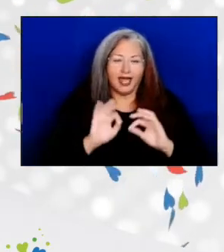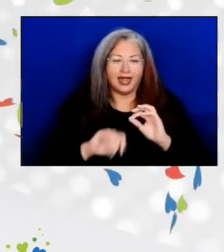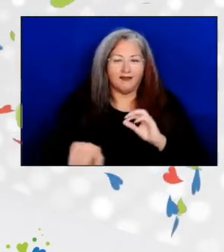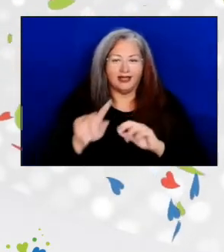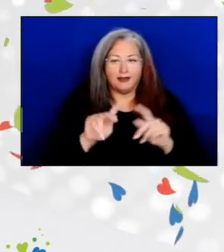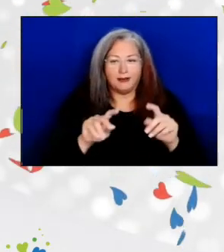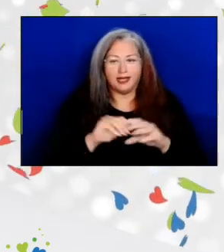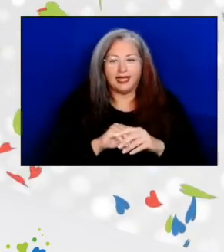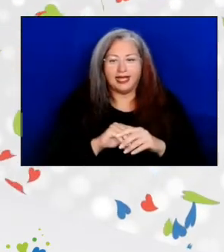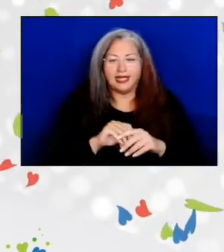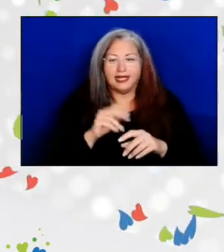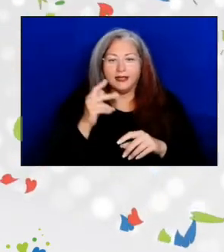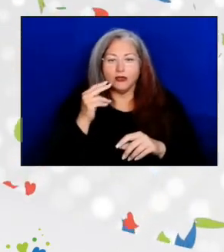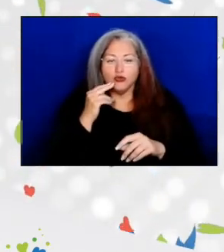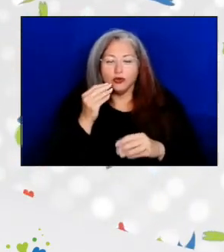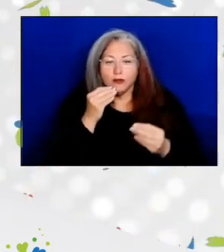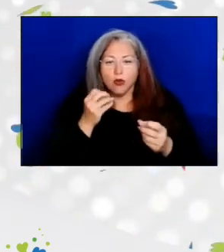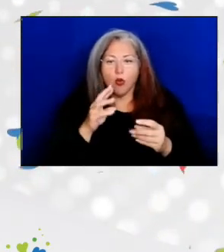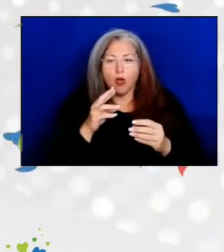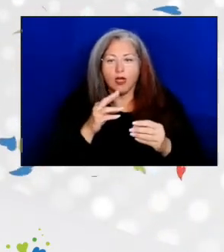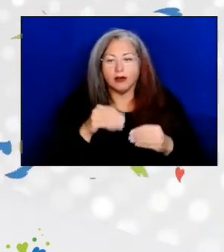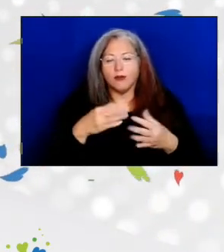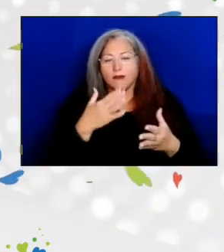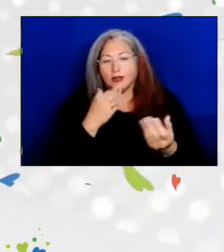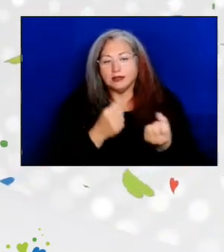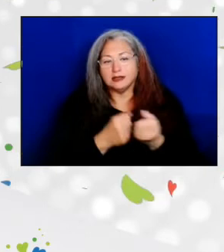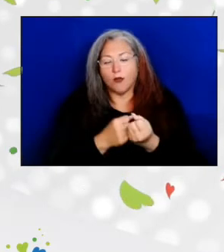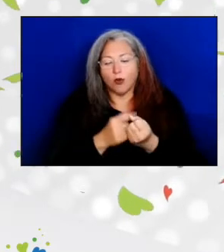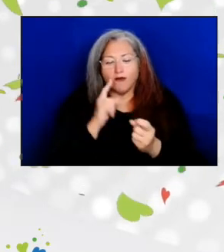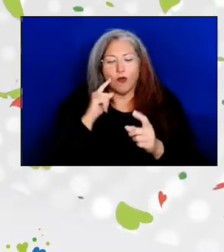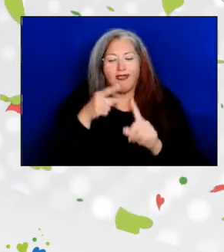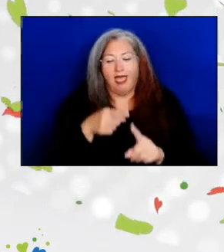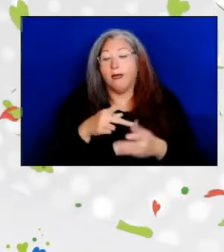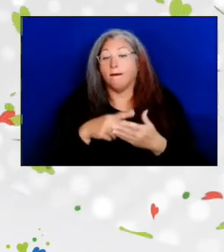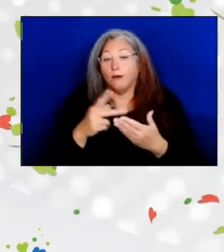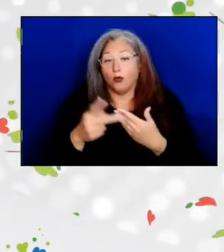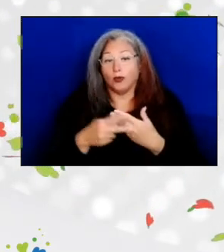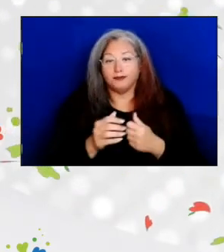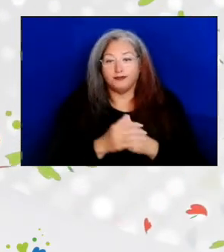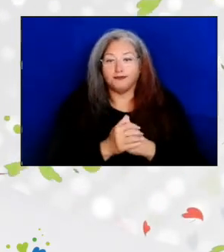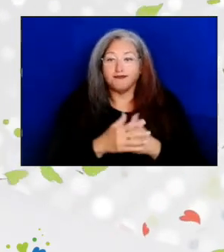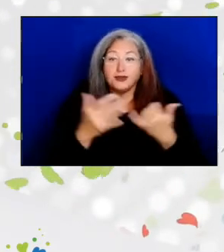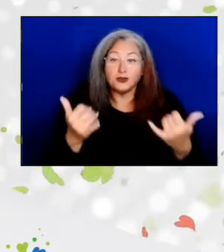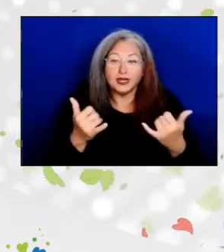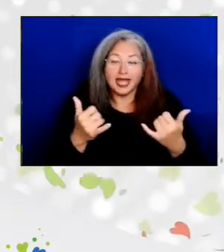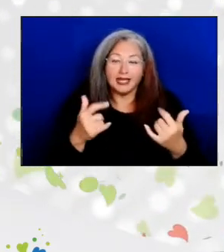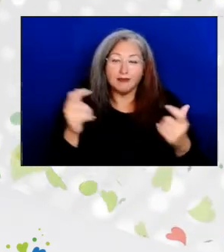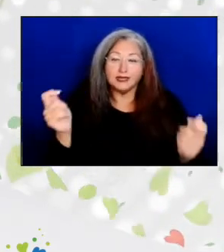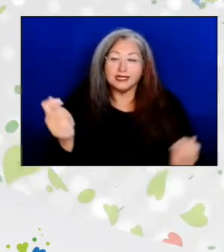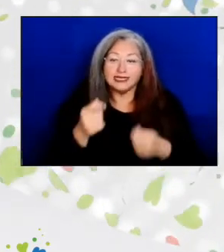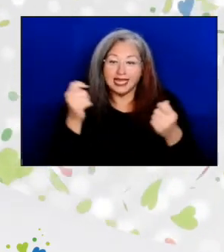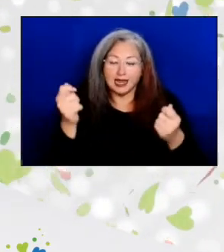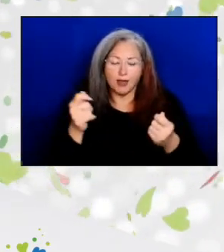or to better support the program itself. So today, we celebrate these contributions